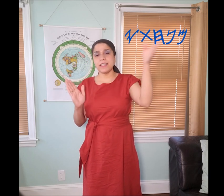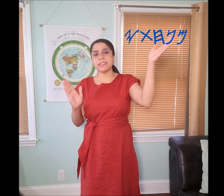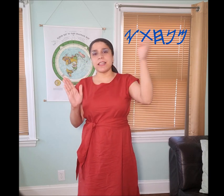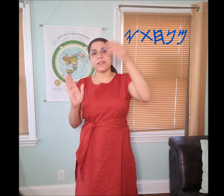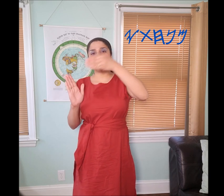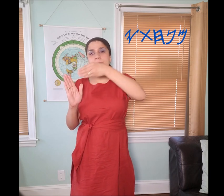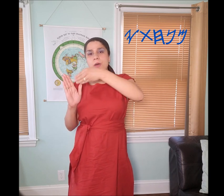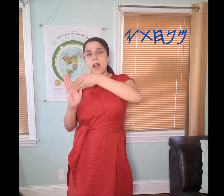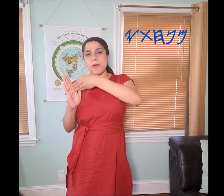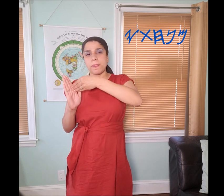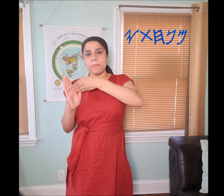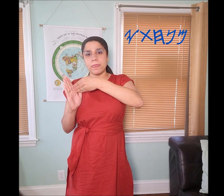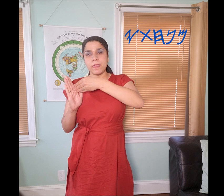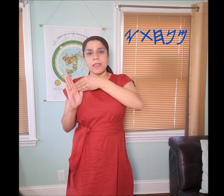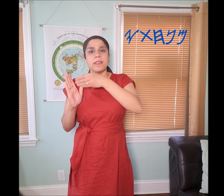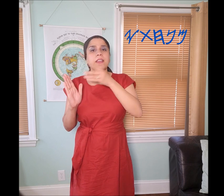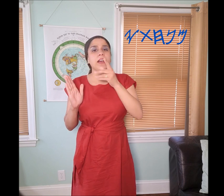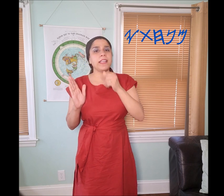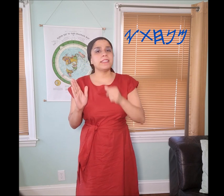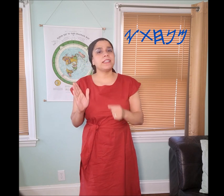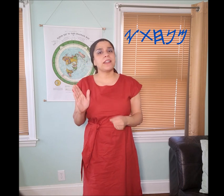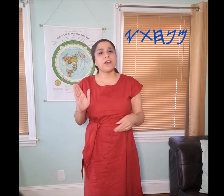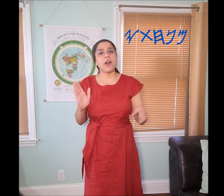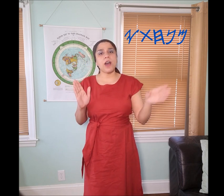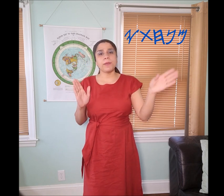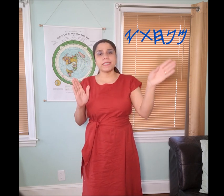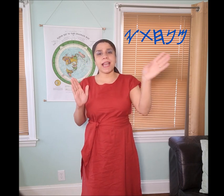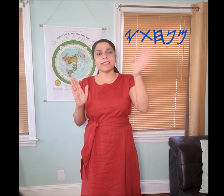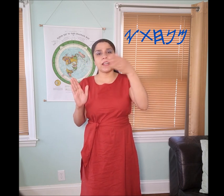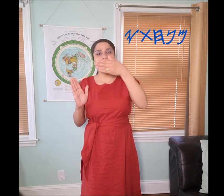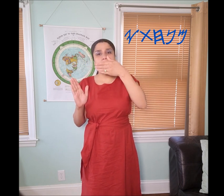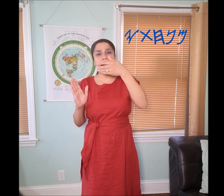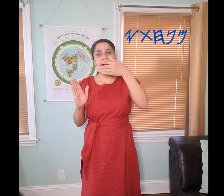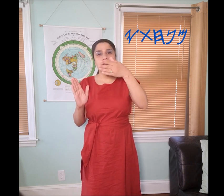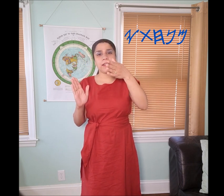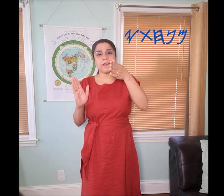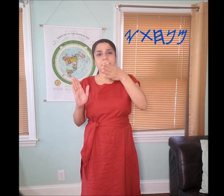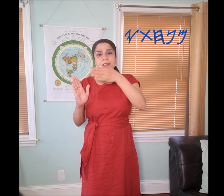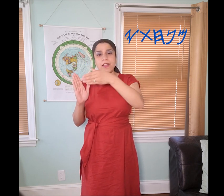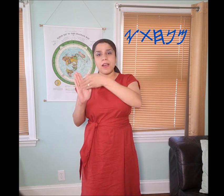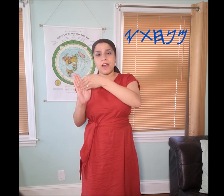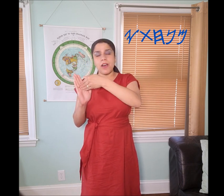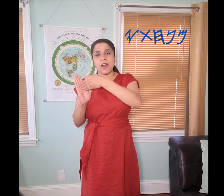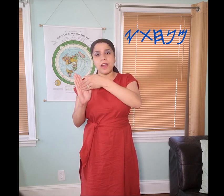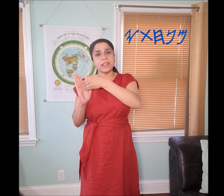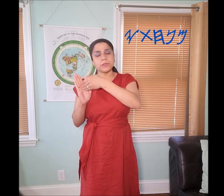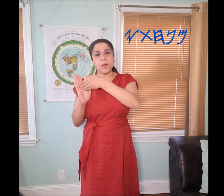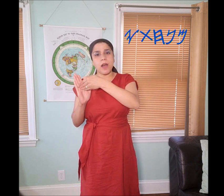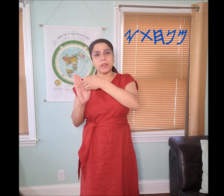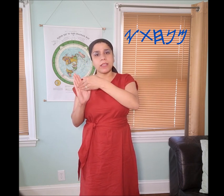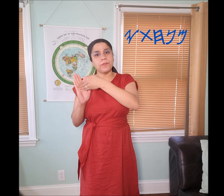The "𐤇 kaheyts" symbol is the wall. The "𐤇 kaheyts" symbol always has the "ahbal" symbol on its wall.